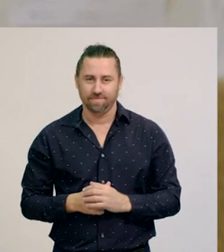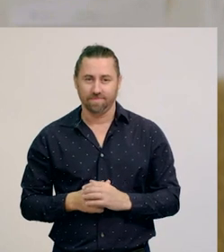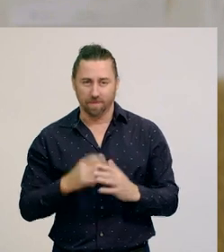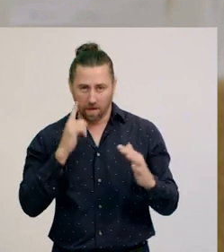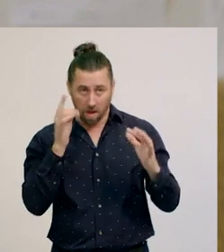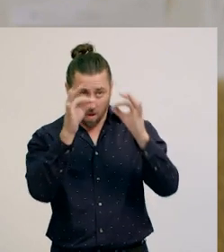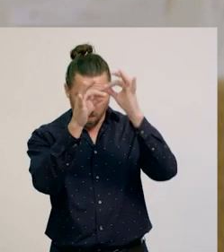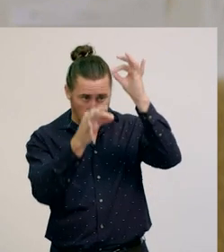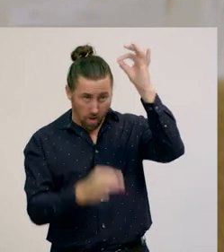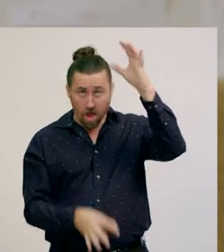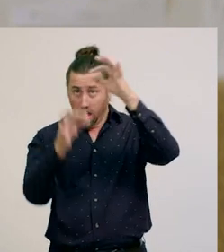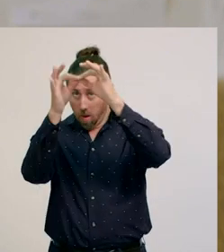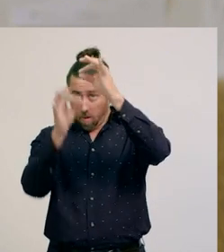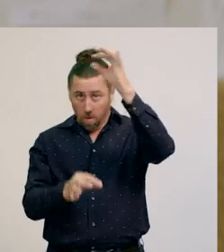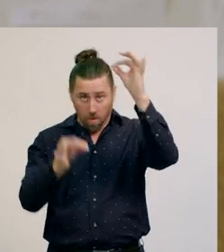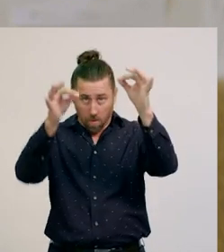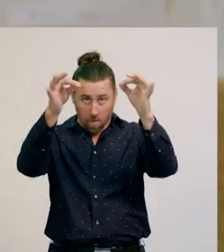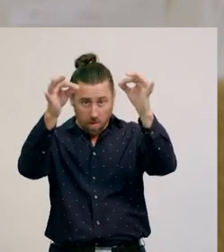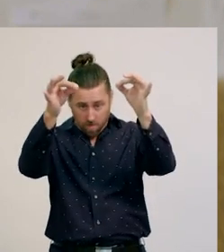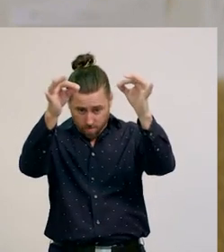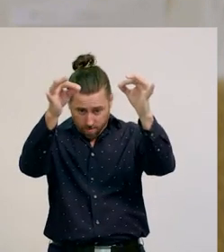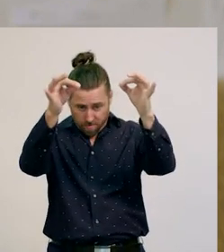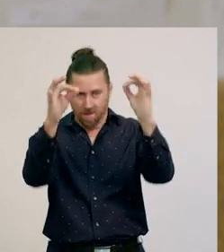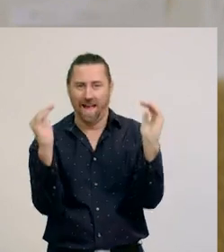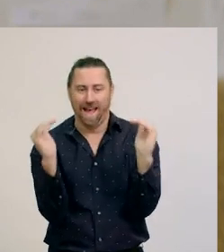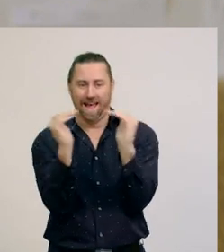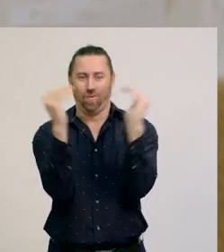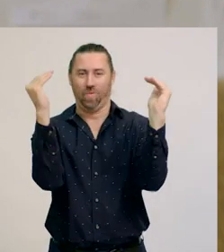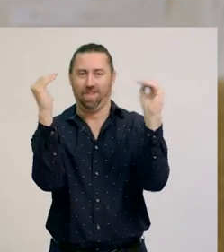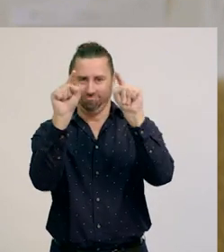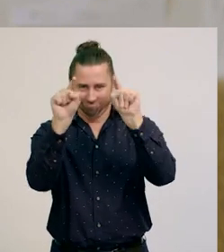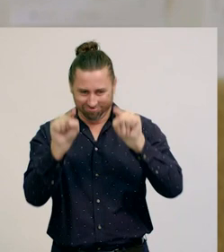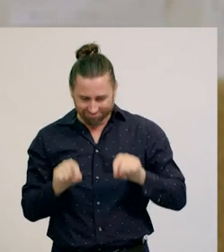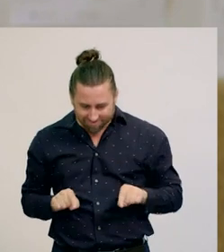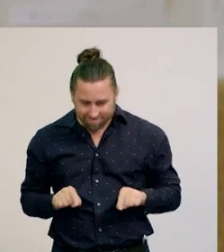When I place them next to each other, each part is equal.